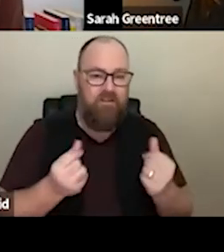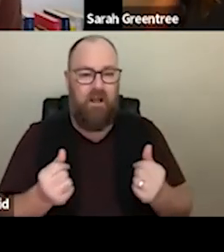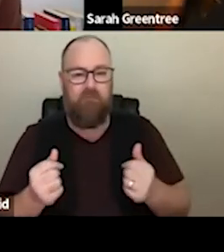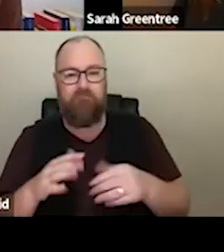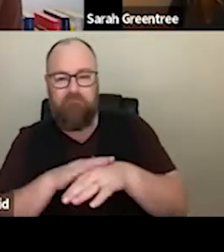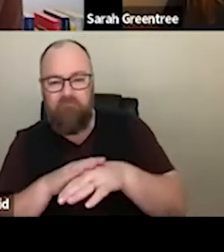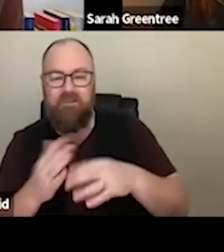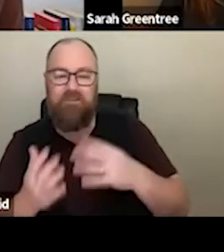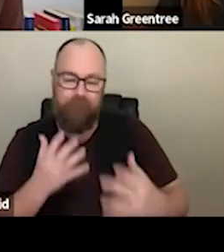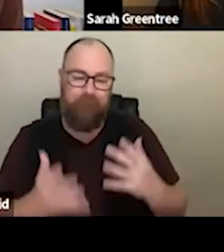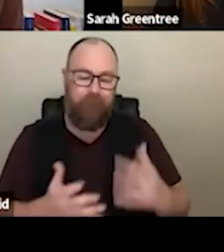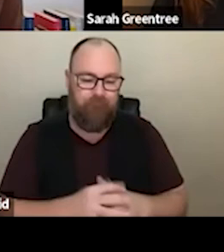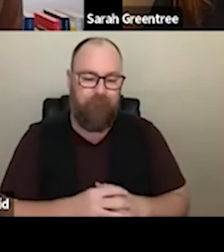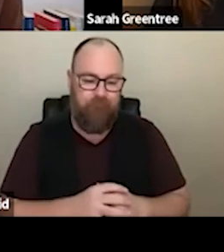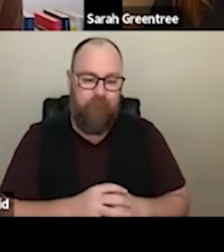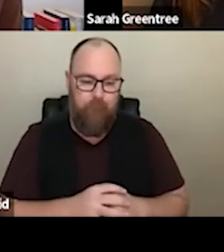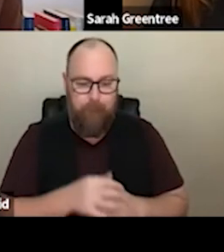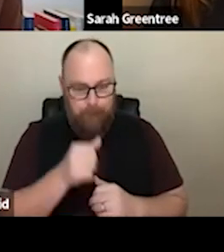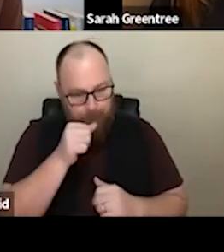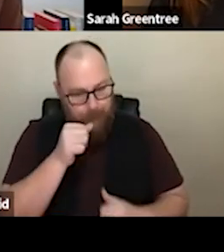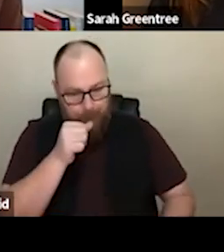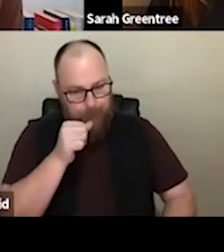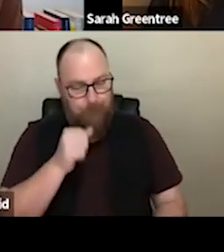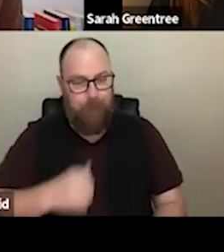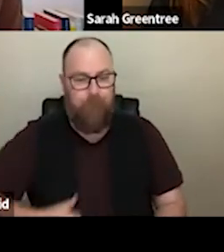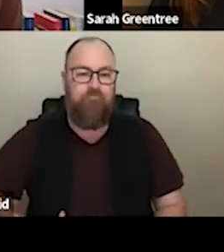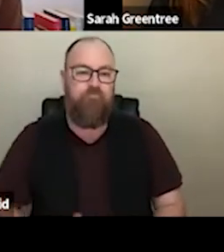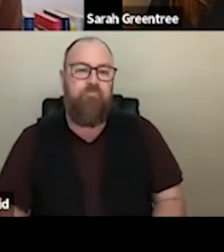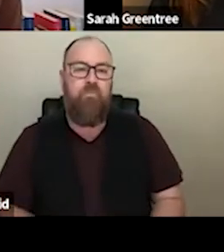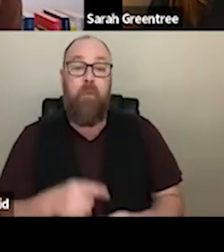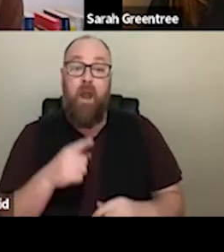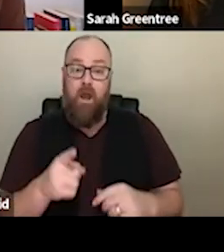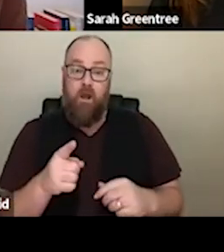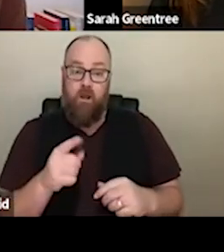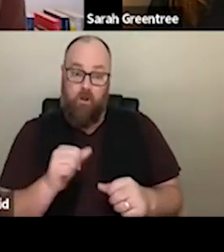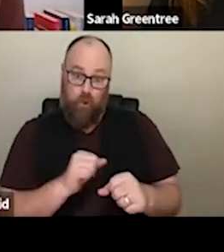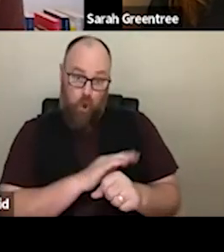I don't believe that that lived experience of the last 2 years is necessarily going to